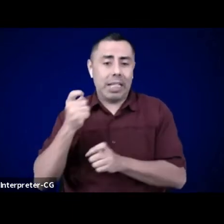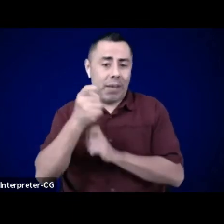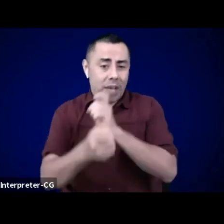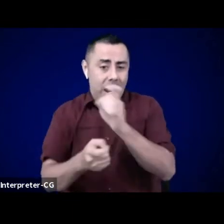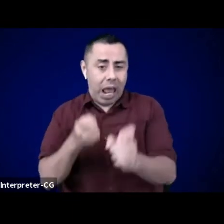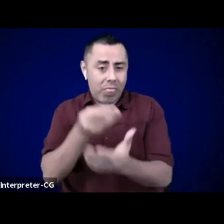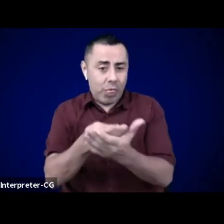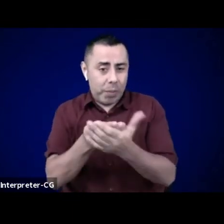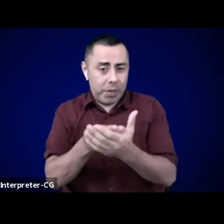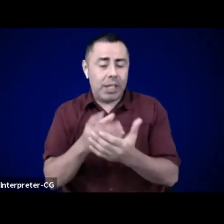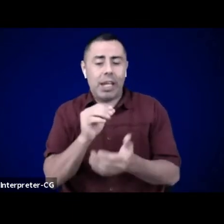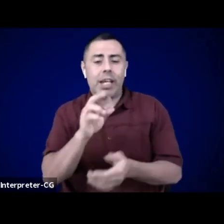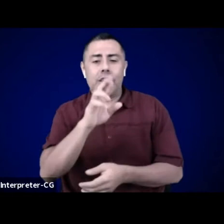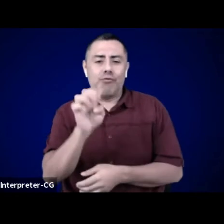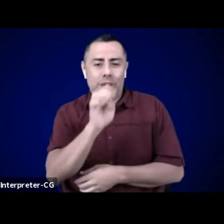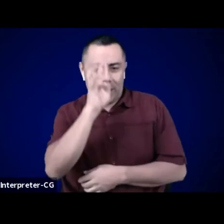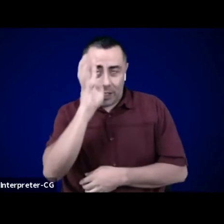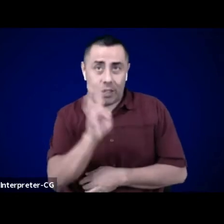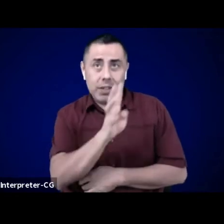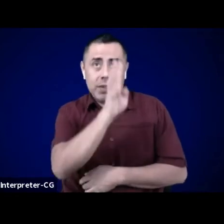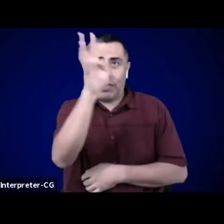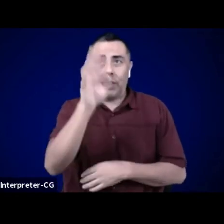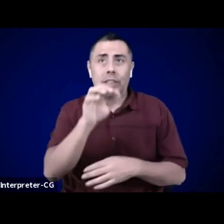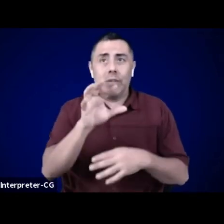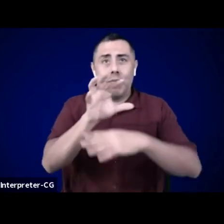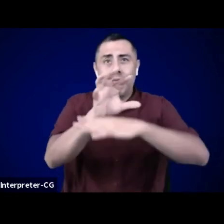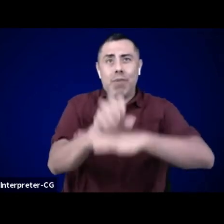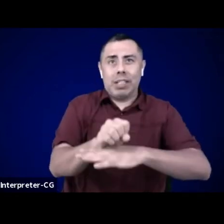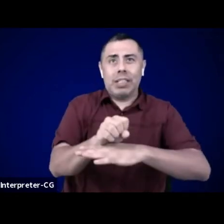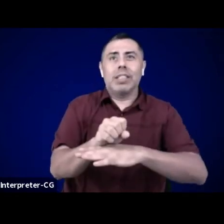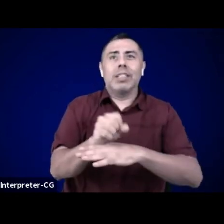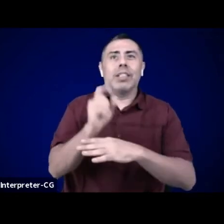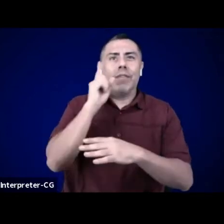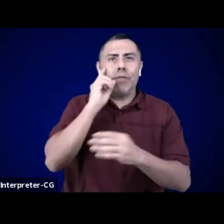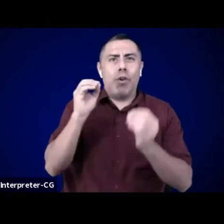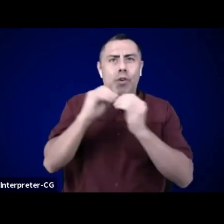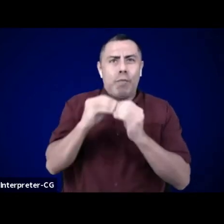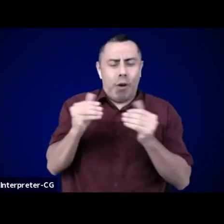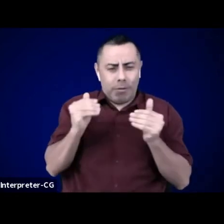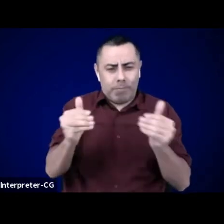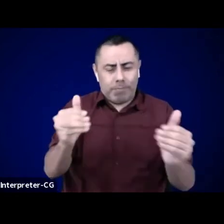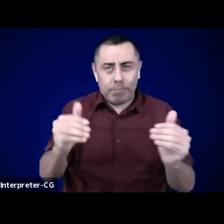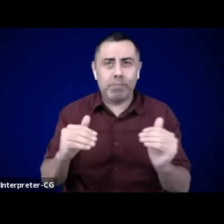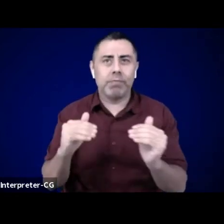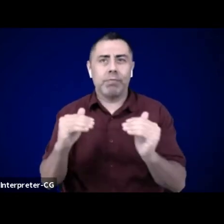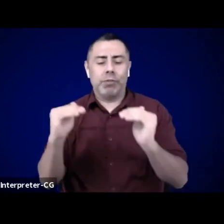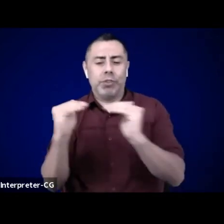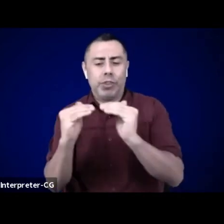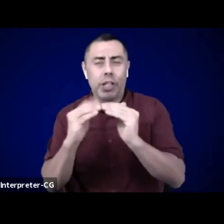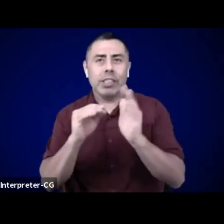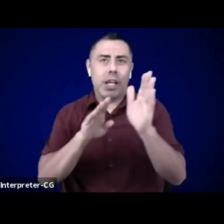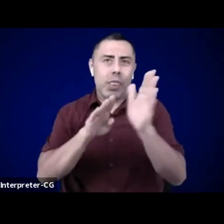to open up this experience and set the vibes. DREEMY is a transnational, genre-bending,